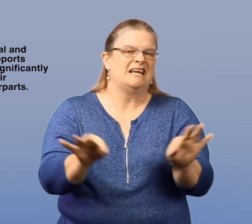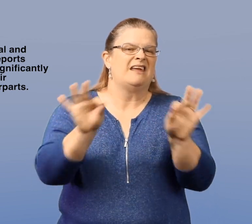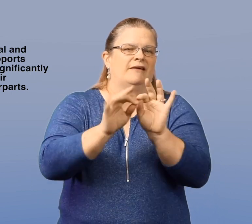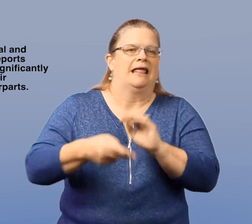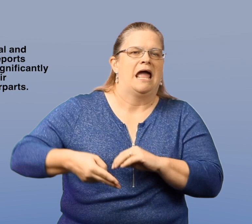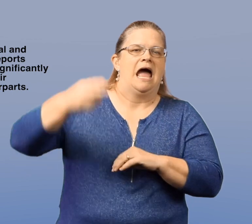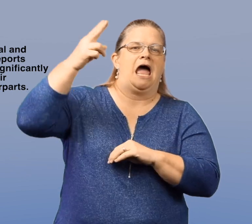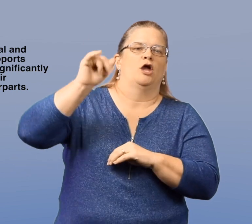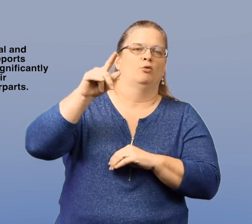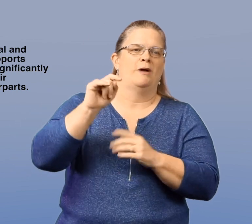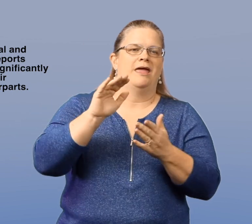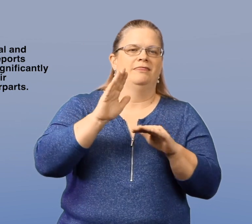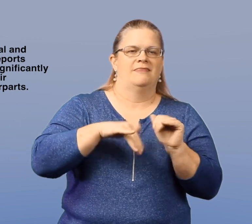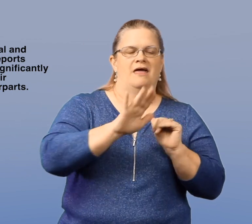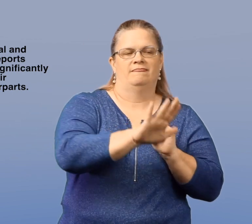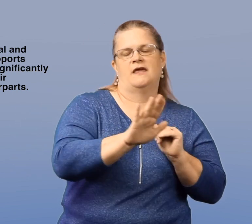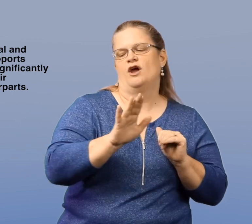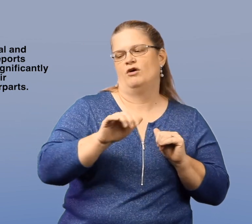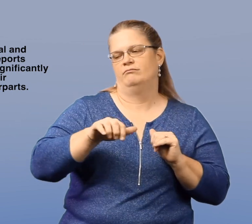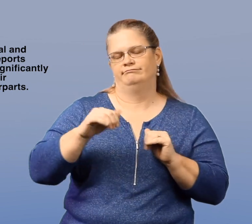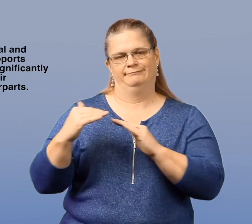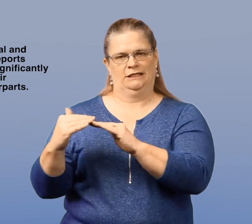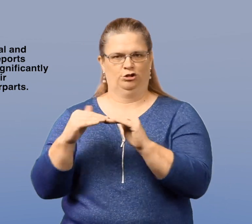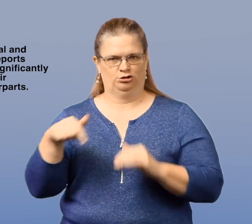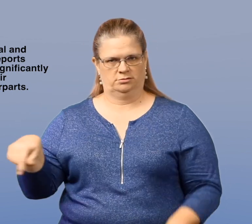at a significantly higher rate than their peers.